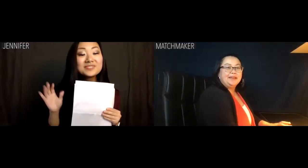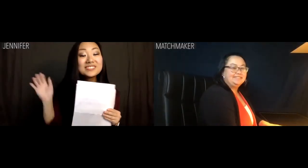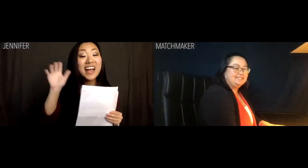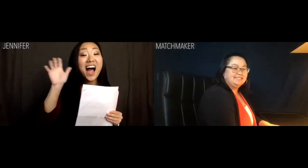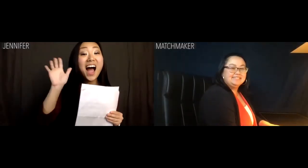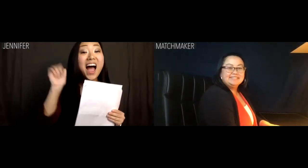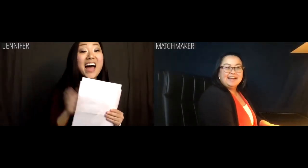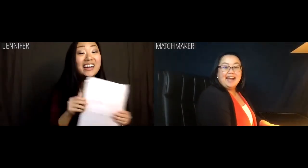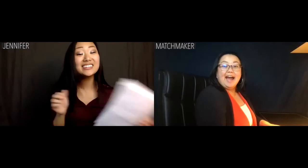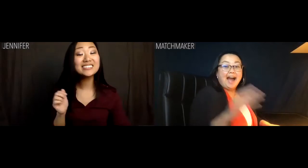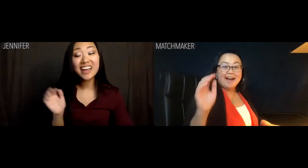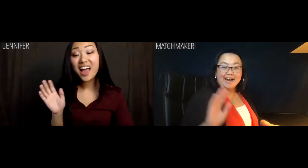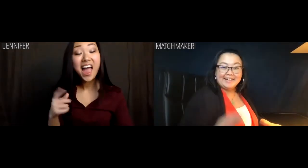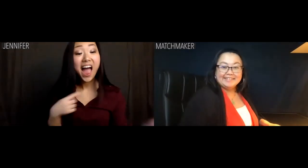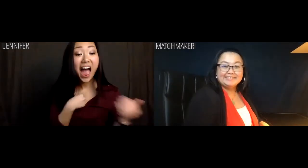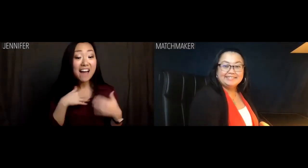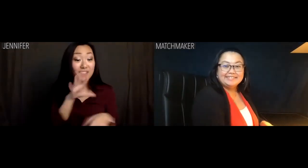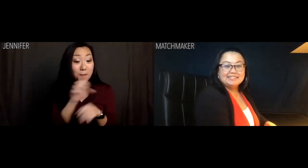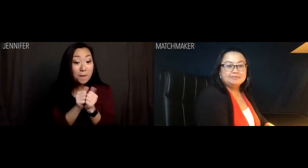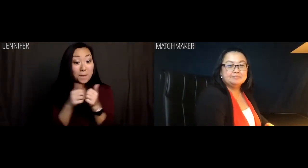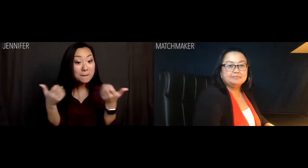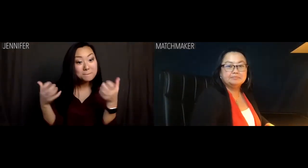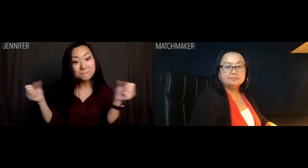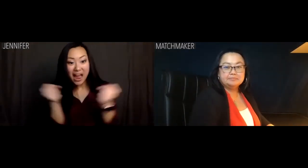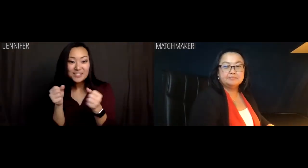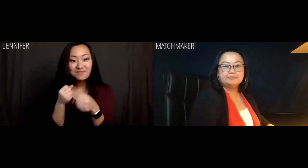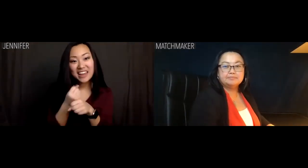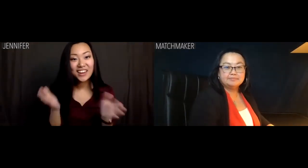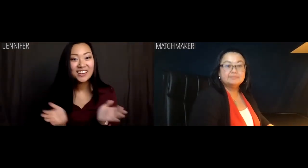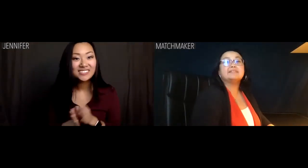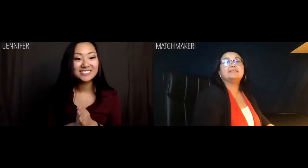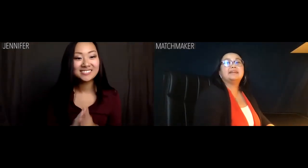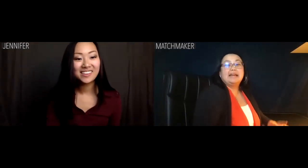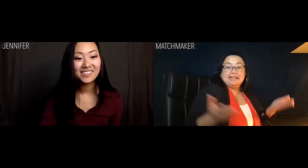Jennifer: Hi there. I had an appointment with the matchmaker?